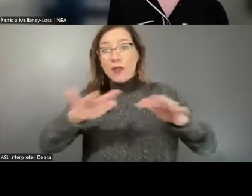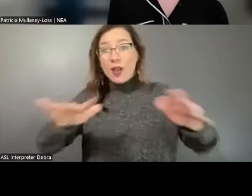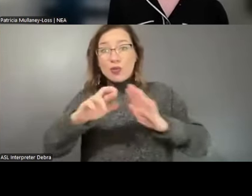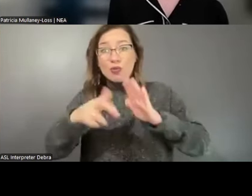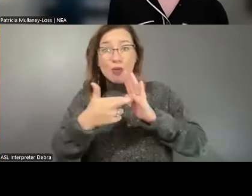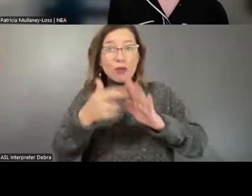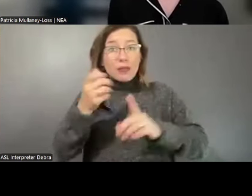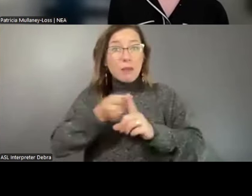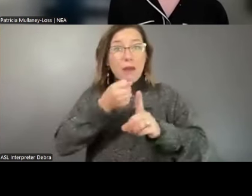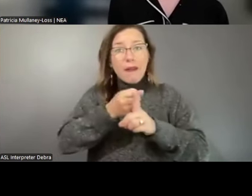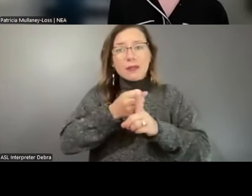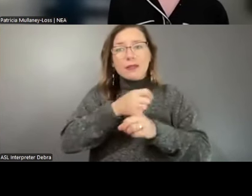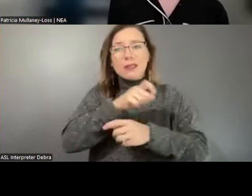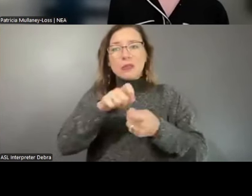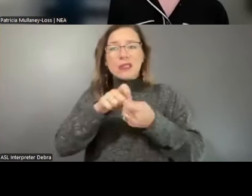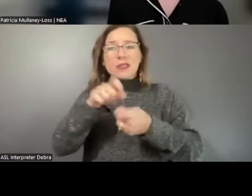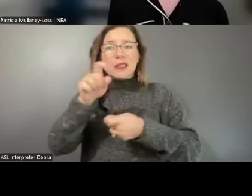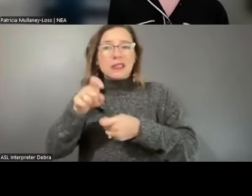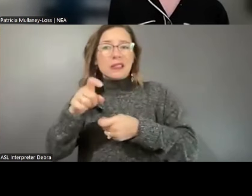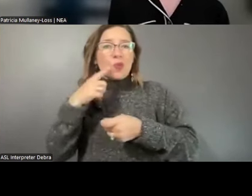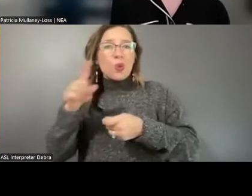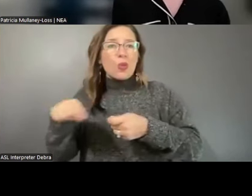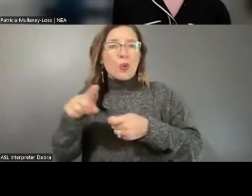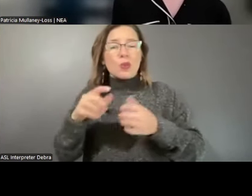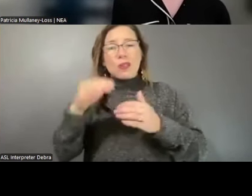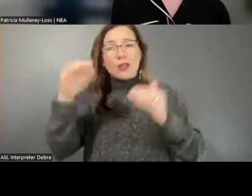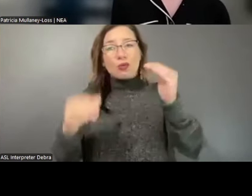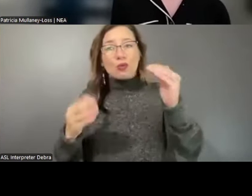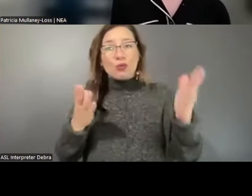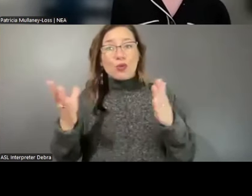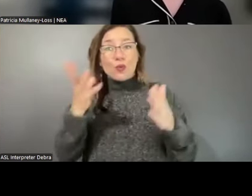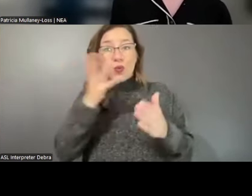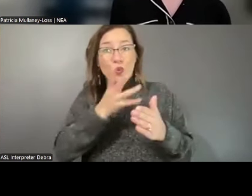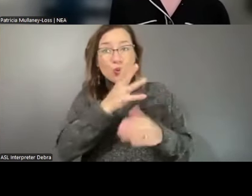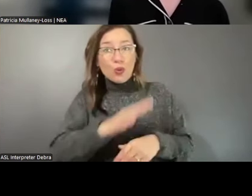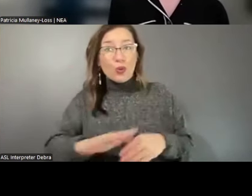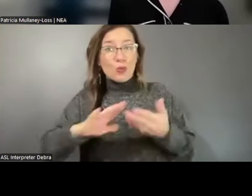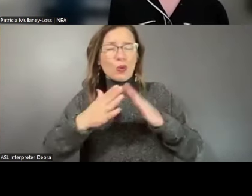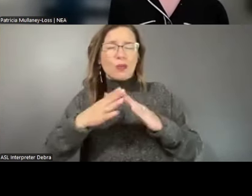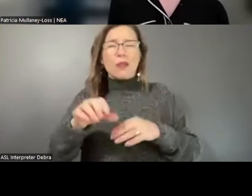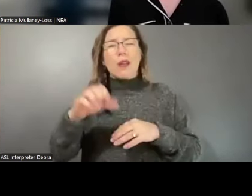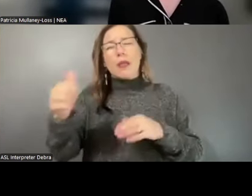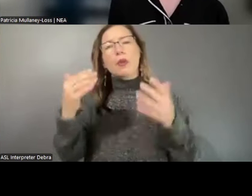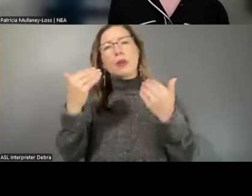and the specific needs of underserved and rural communities, among several other limitations. And